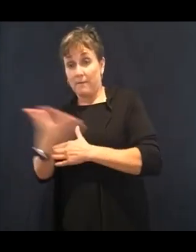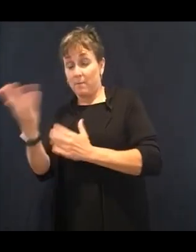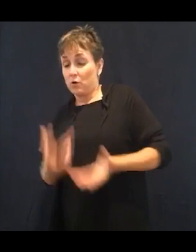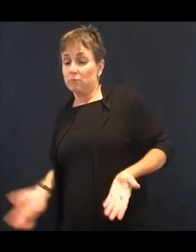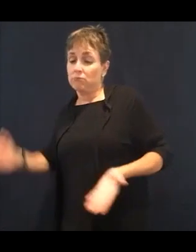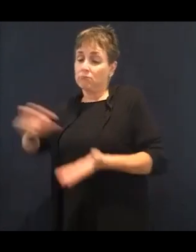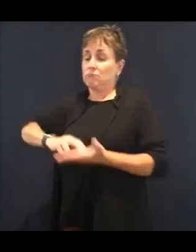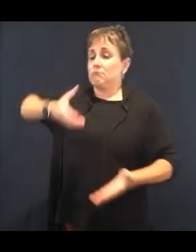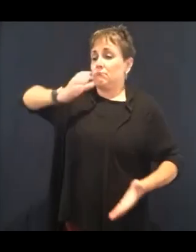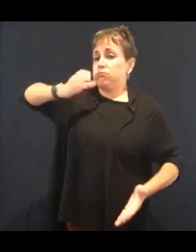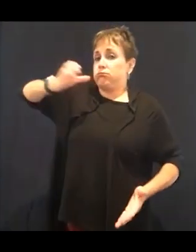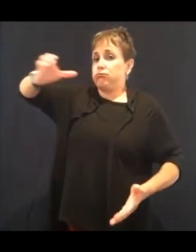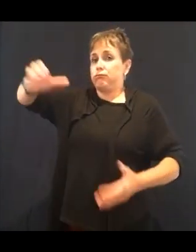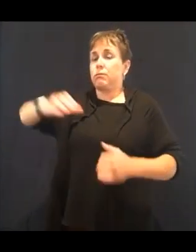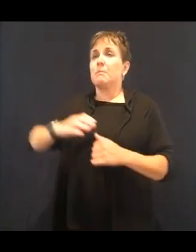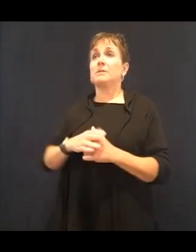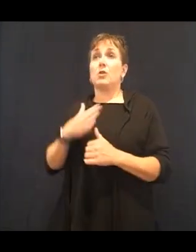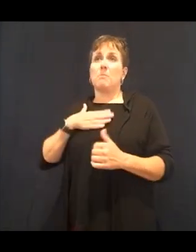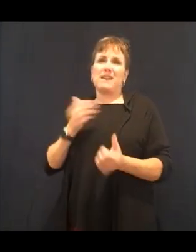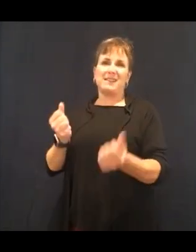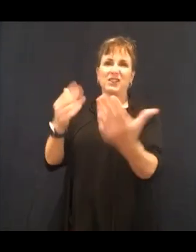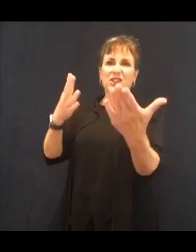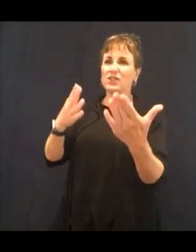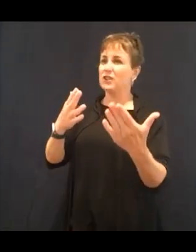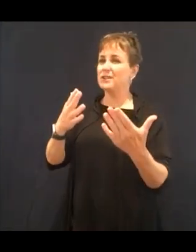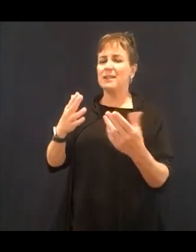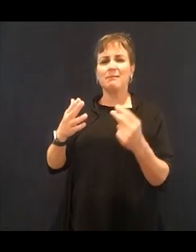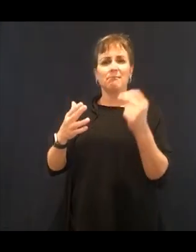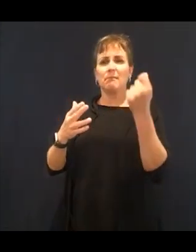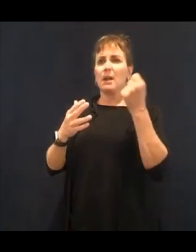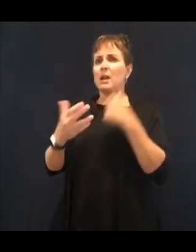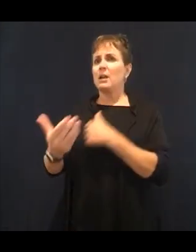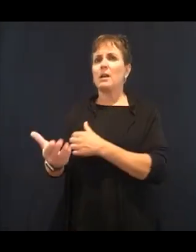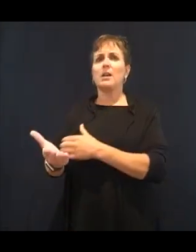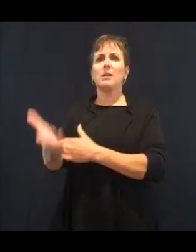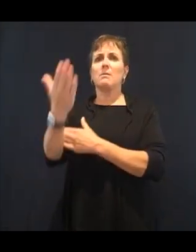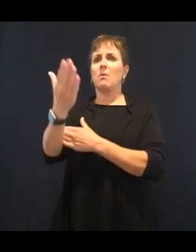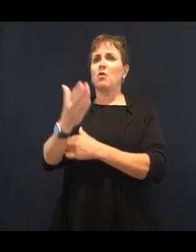and then for each of your meals, add the rest of your water. So a really good